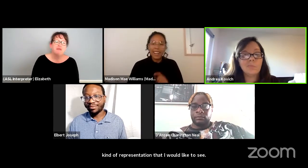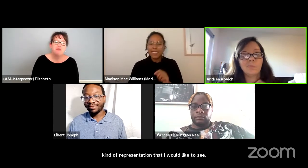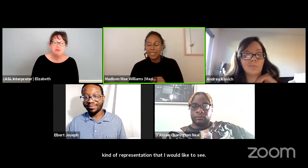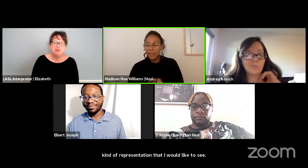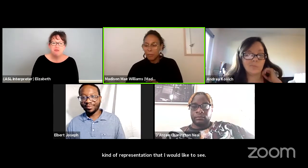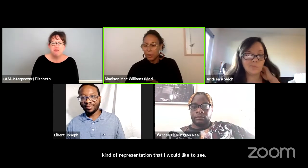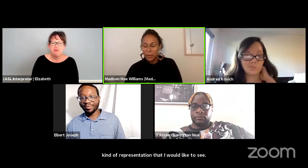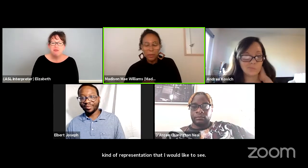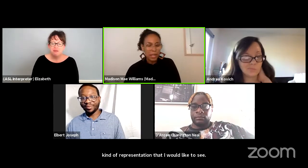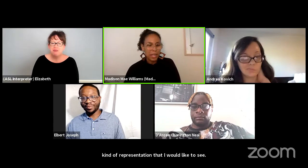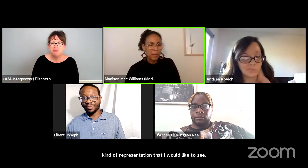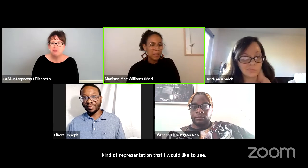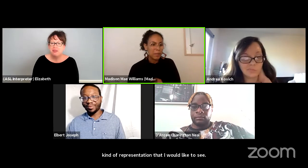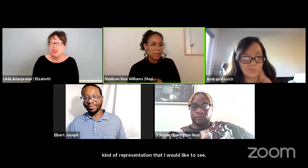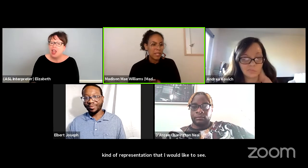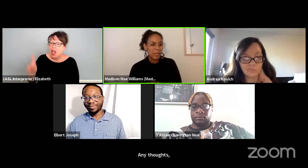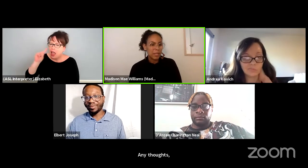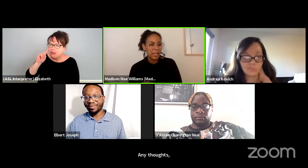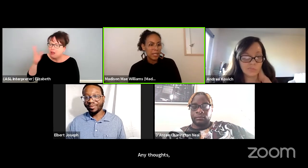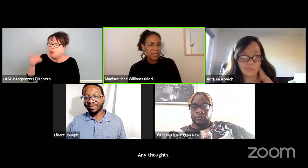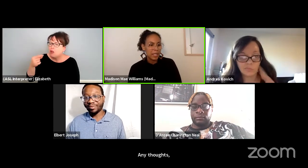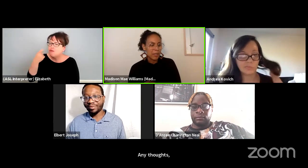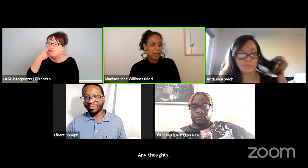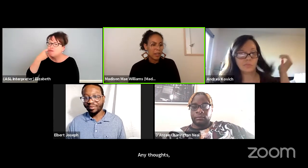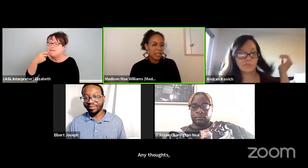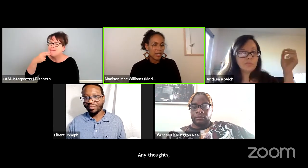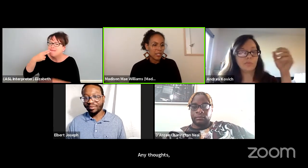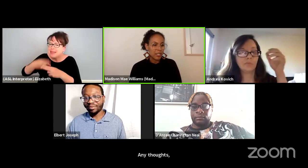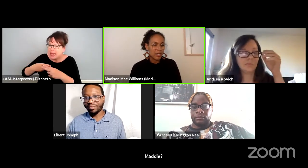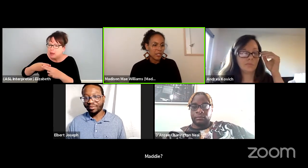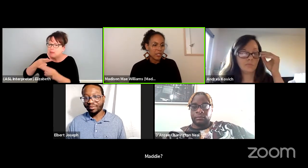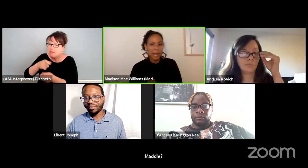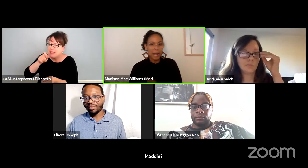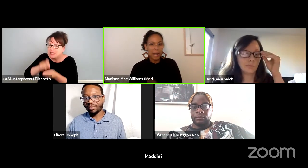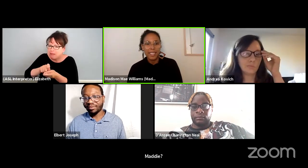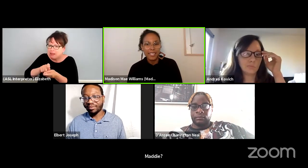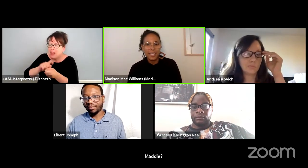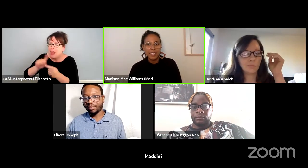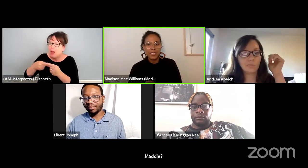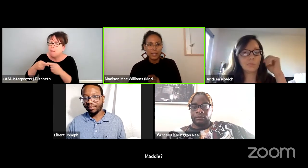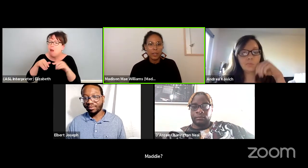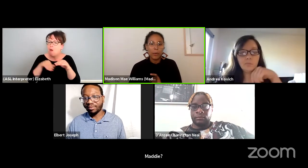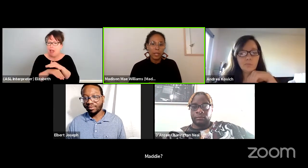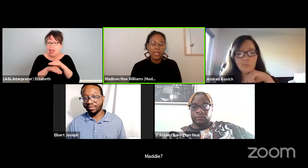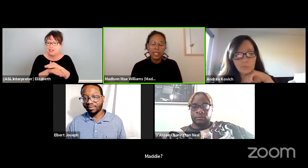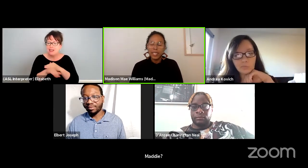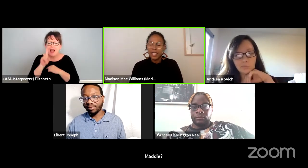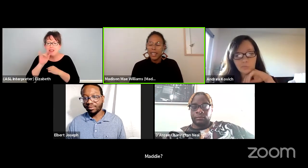I think what you named specifically in regards to access is so key